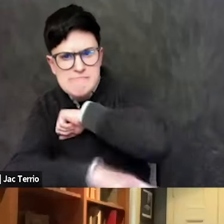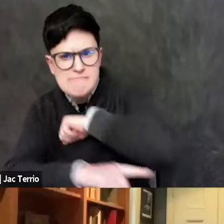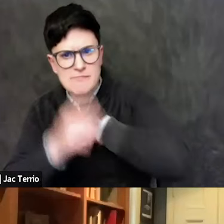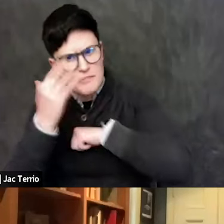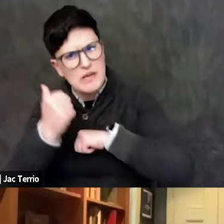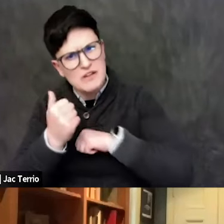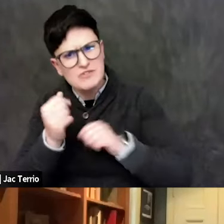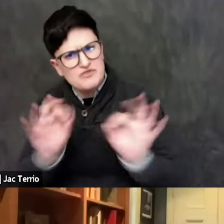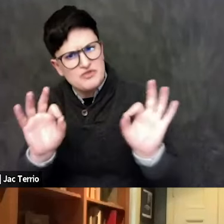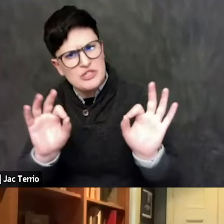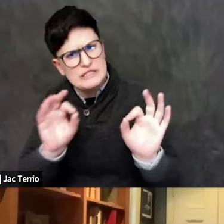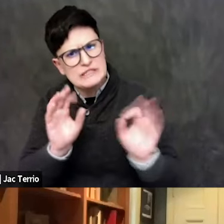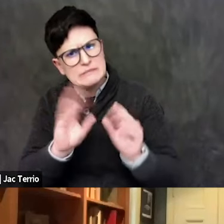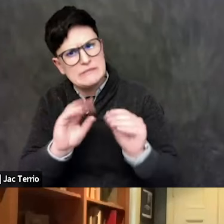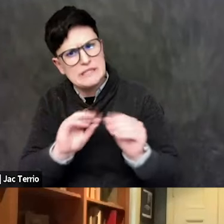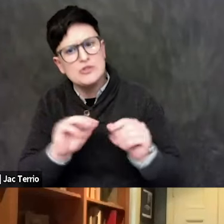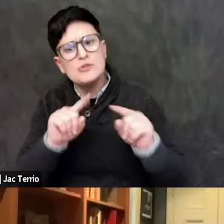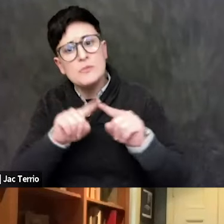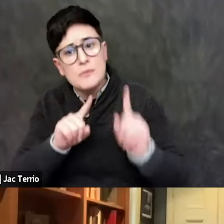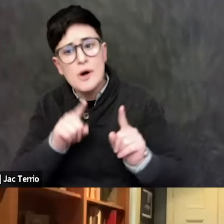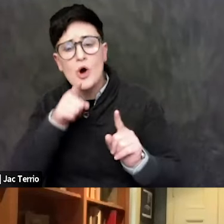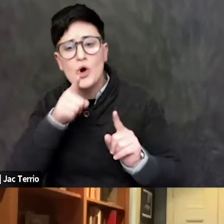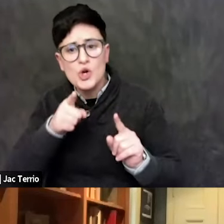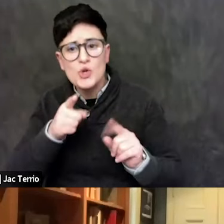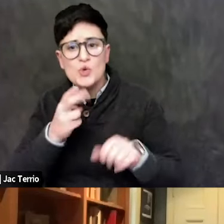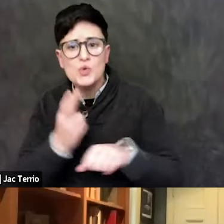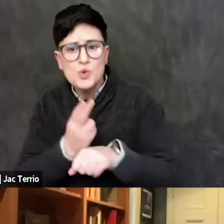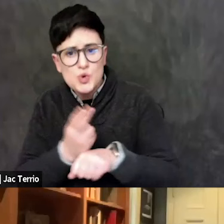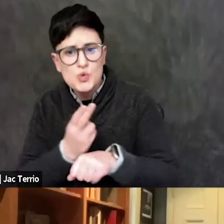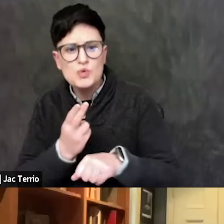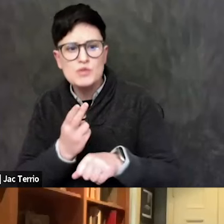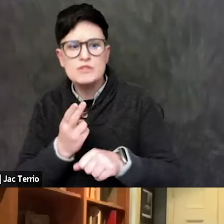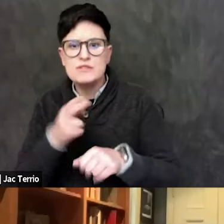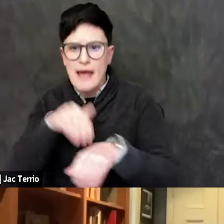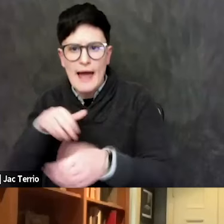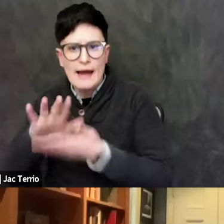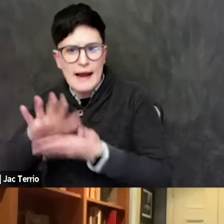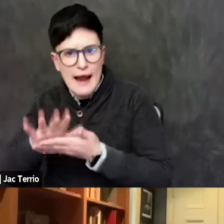But you use on an academy, you use the tools you have at hand, right?